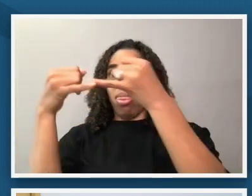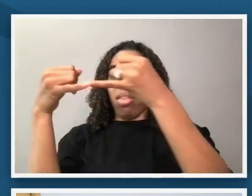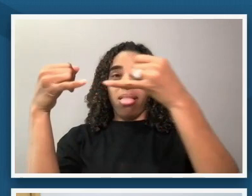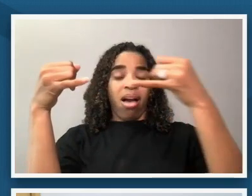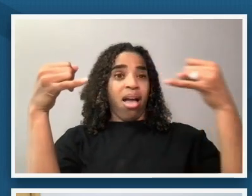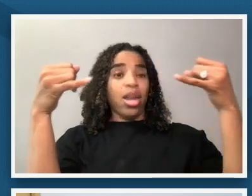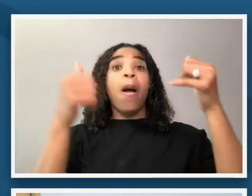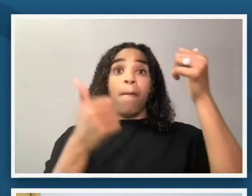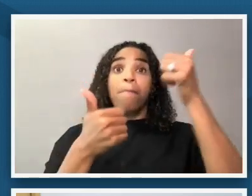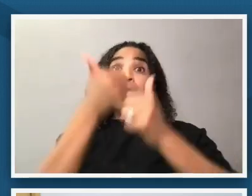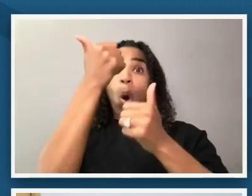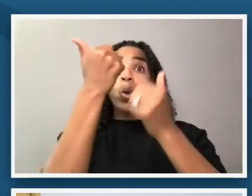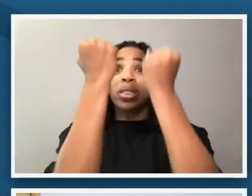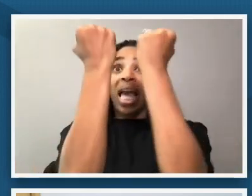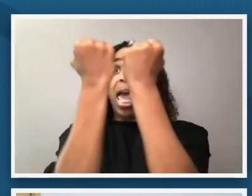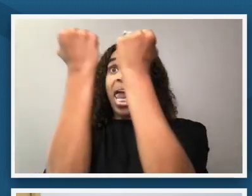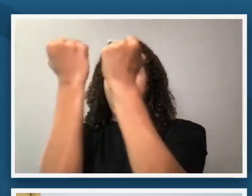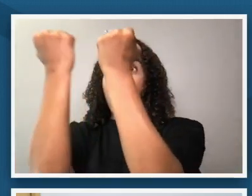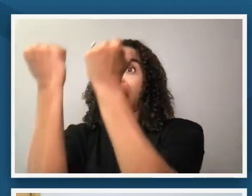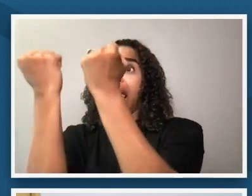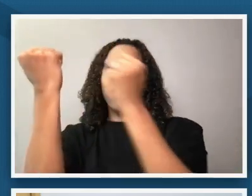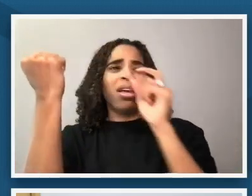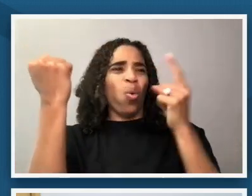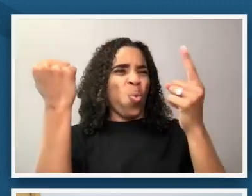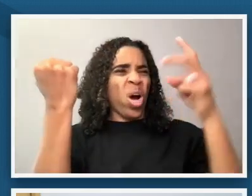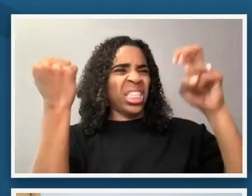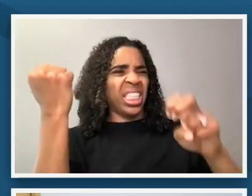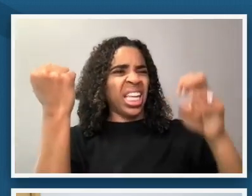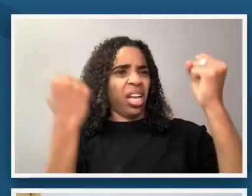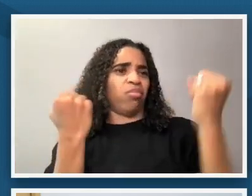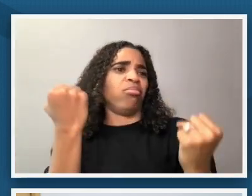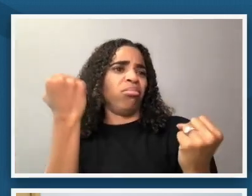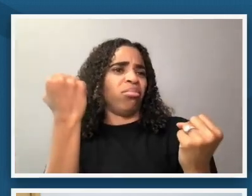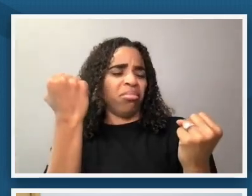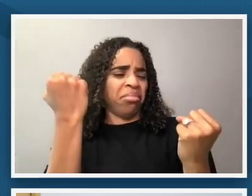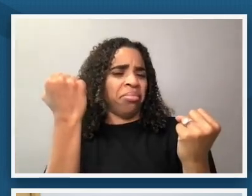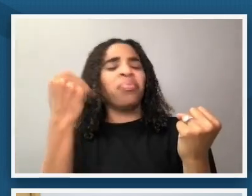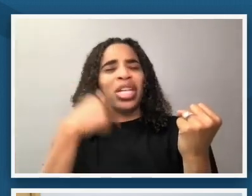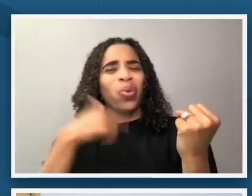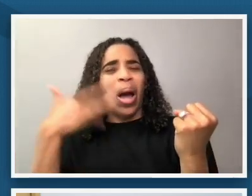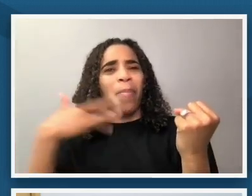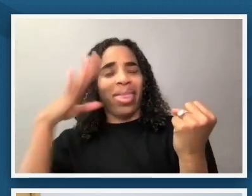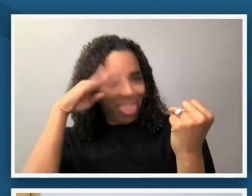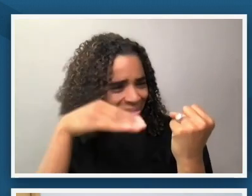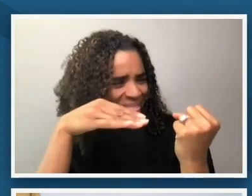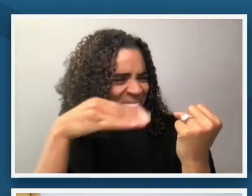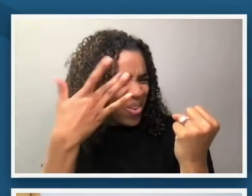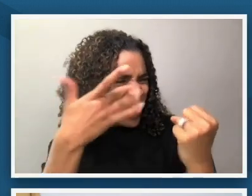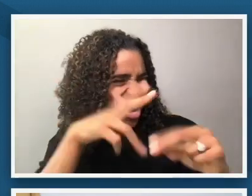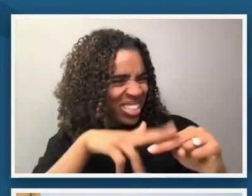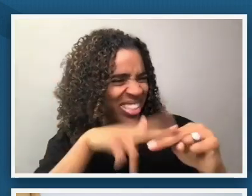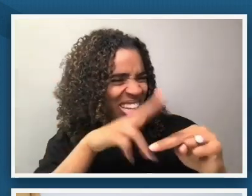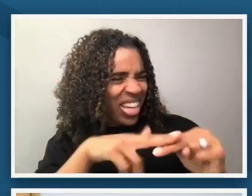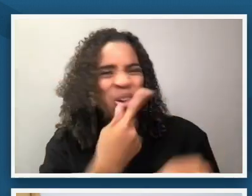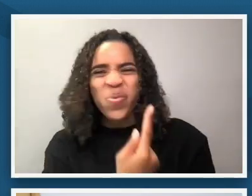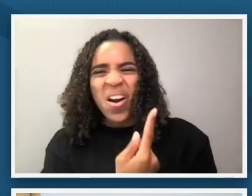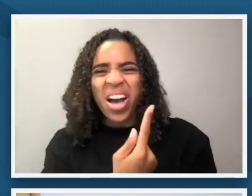kind of at this point and then her head is down and i kind of my eye follows and comes down to see her which draws me